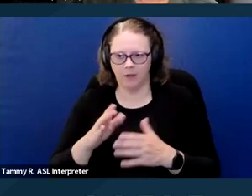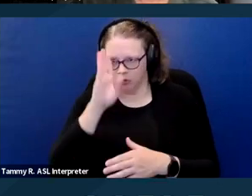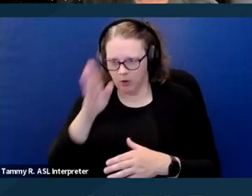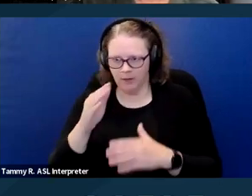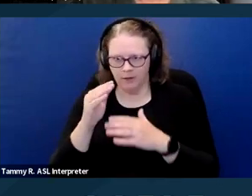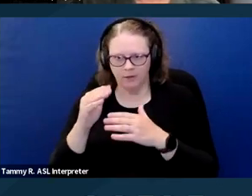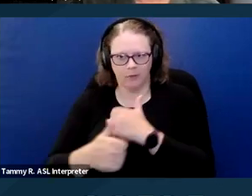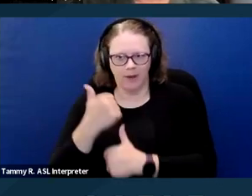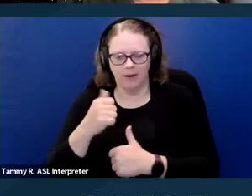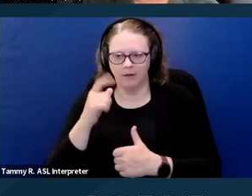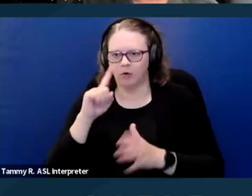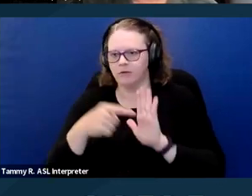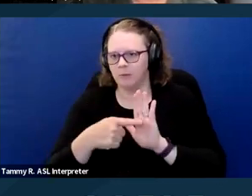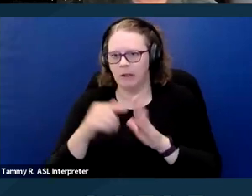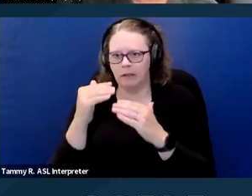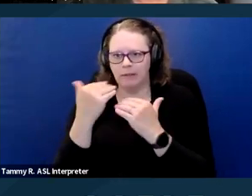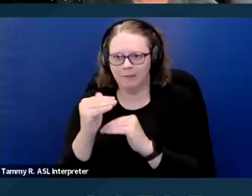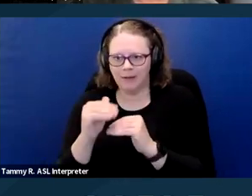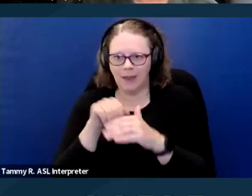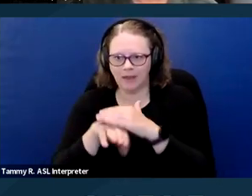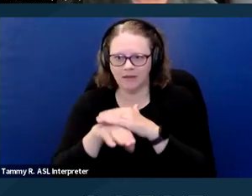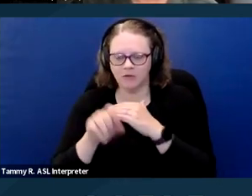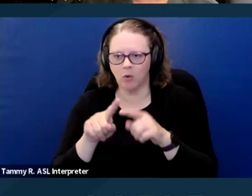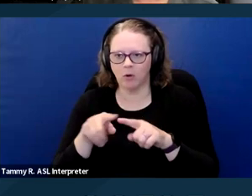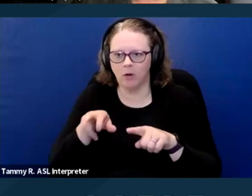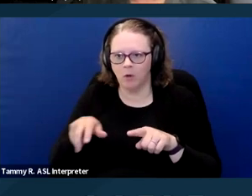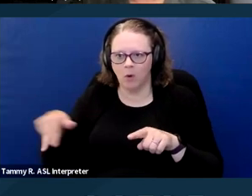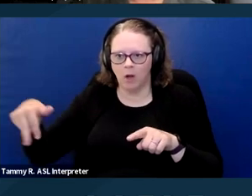or going a different route on the property